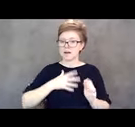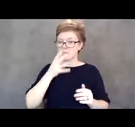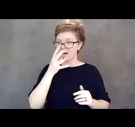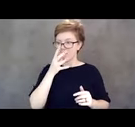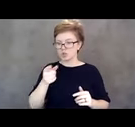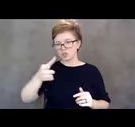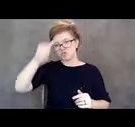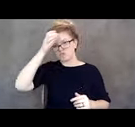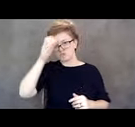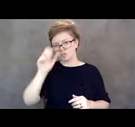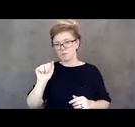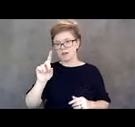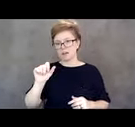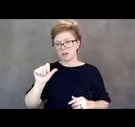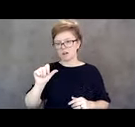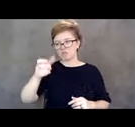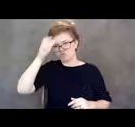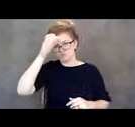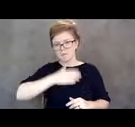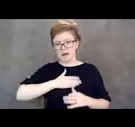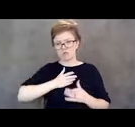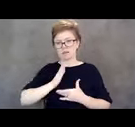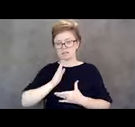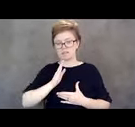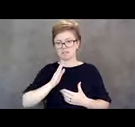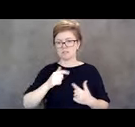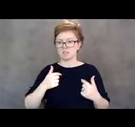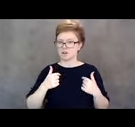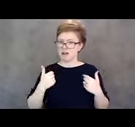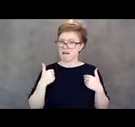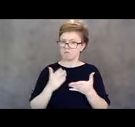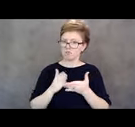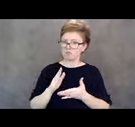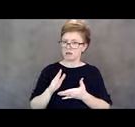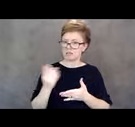and knew I had a right to have someone in there and she was able to be there right next to me.